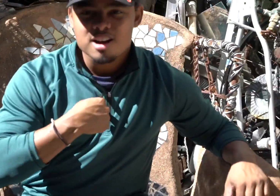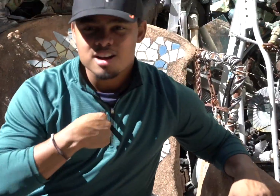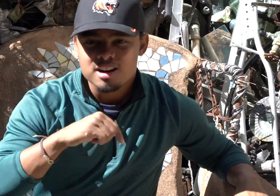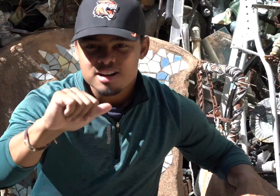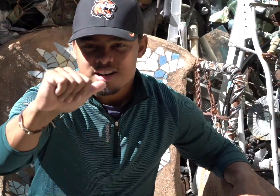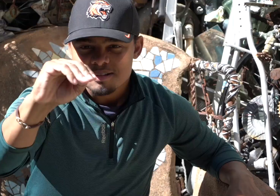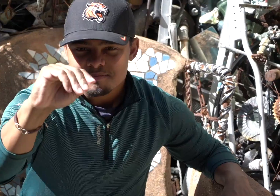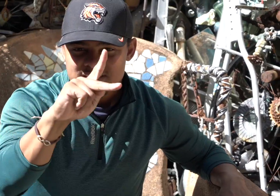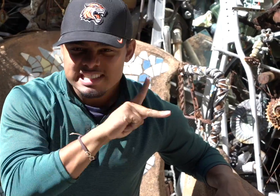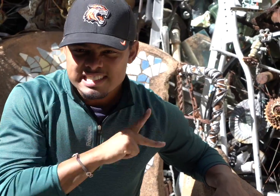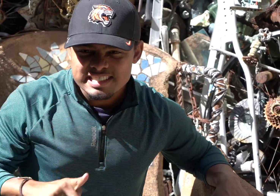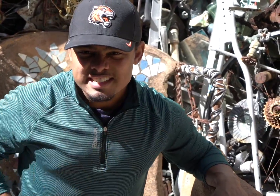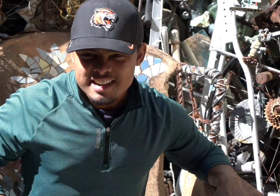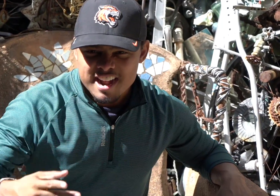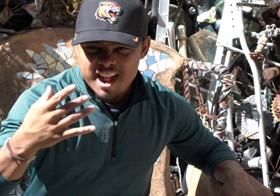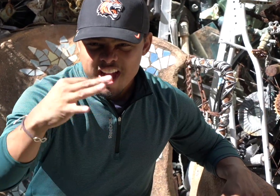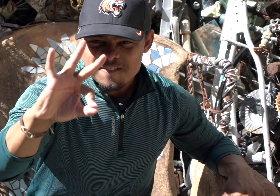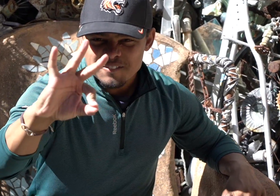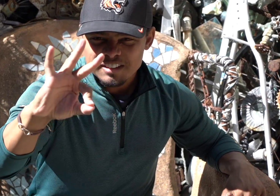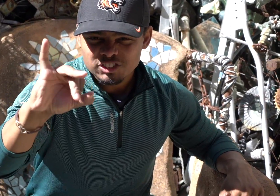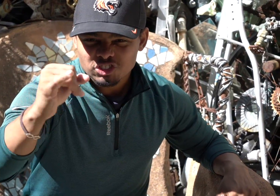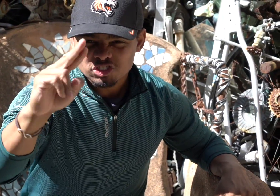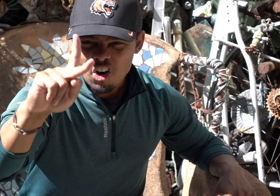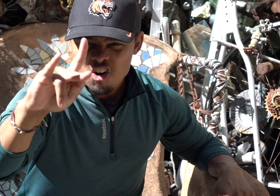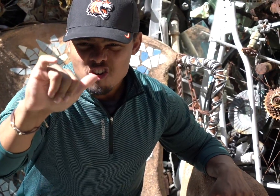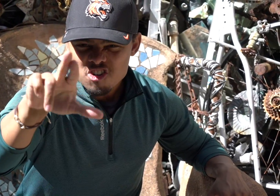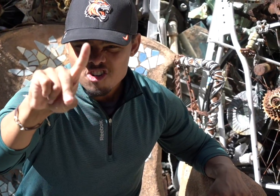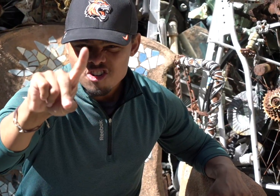I am the king of junkyard!